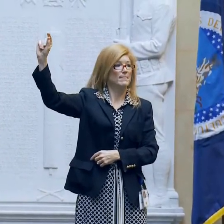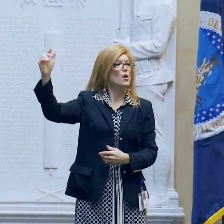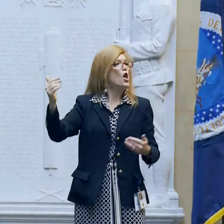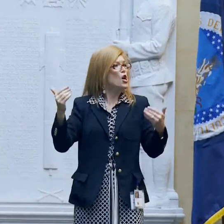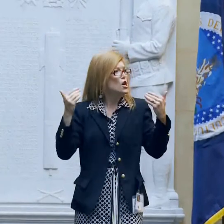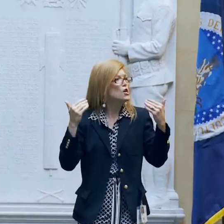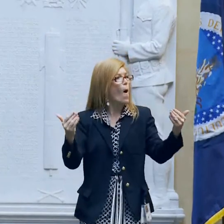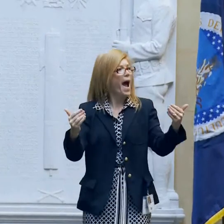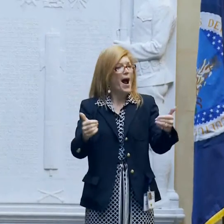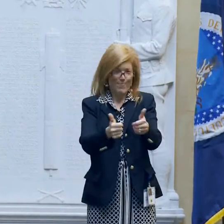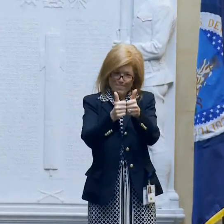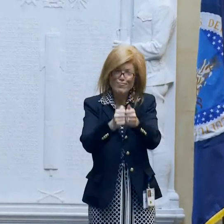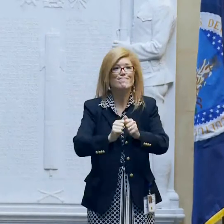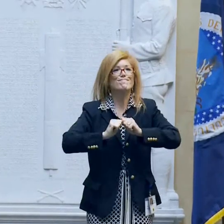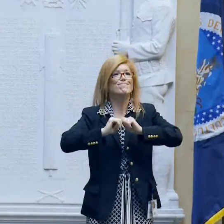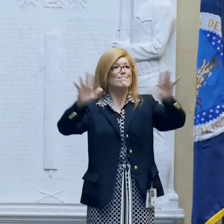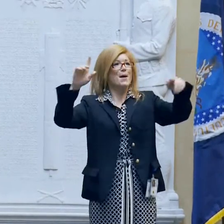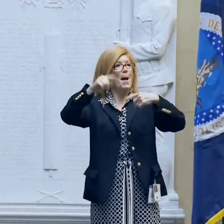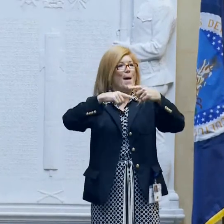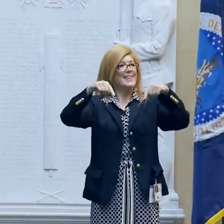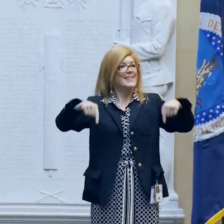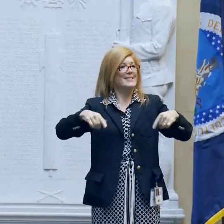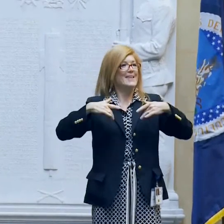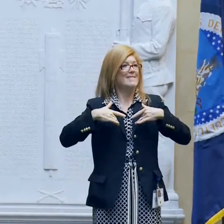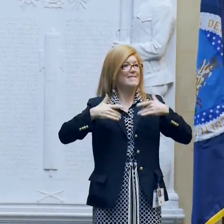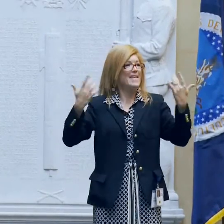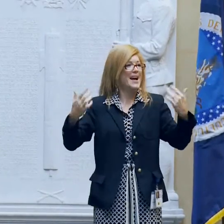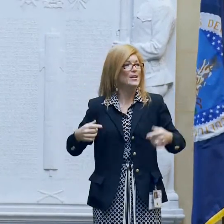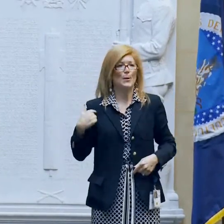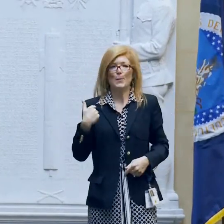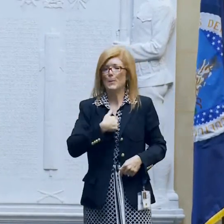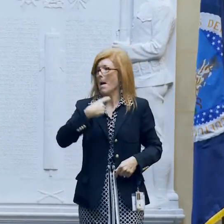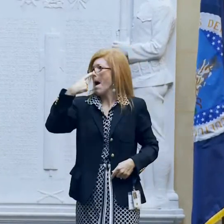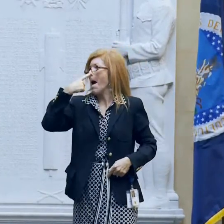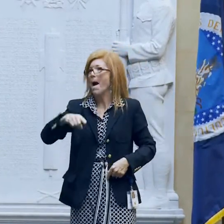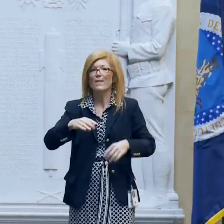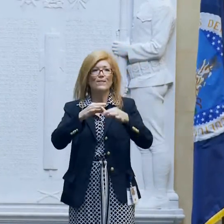Again, it's #target20. She gestures with her hands.